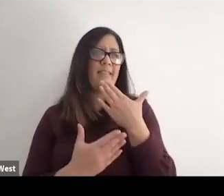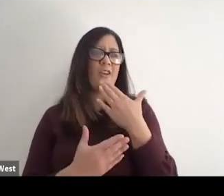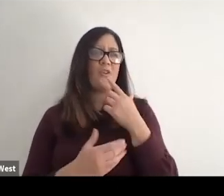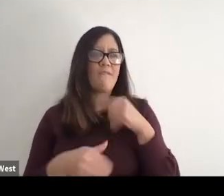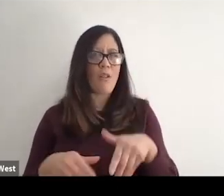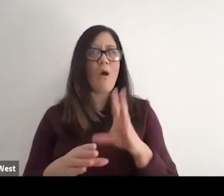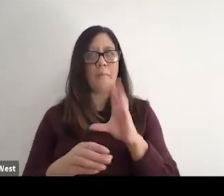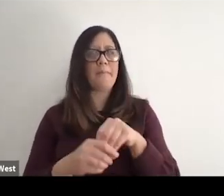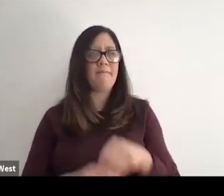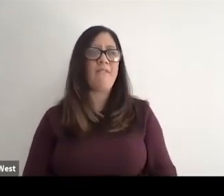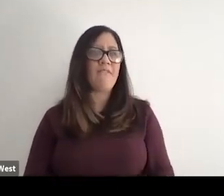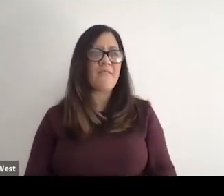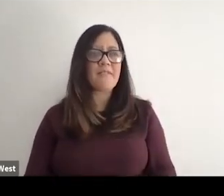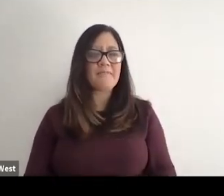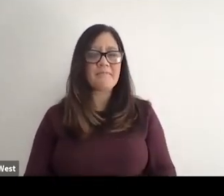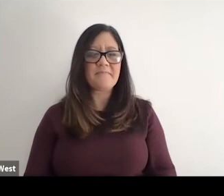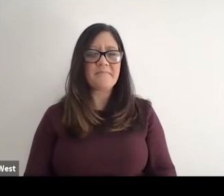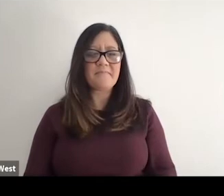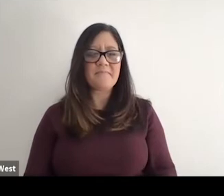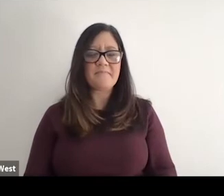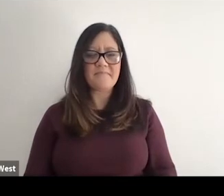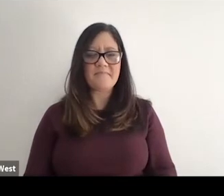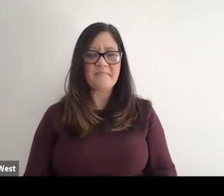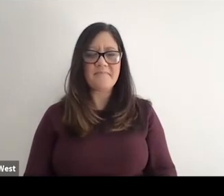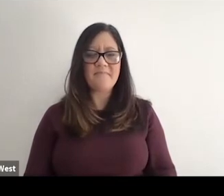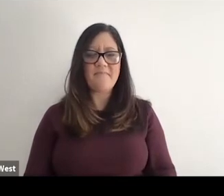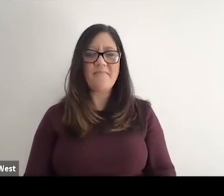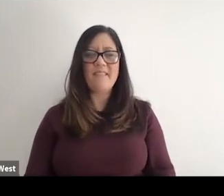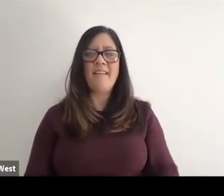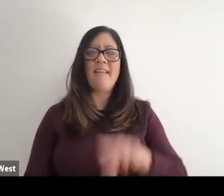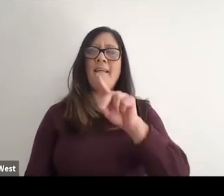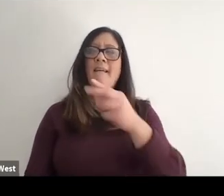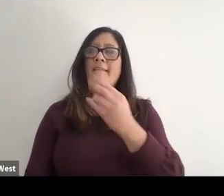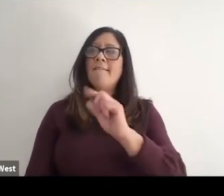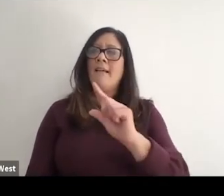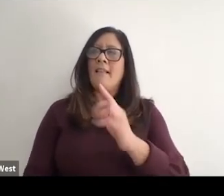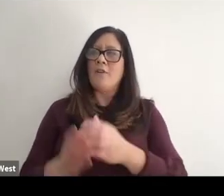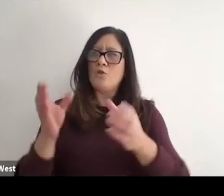me to be apart of this. Phil, since you're so focused and give